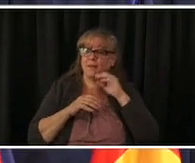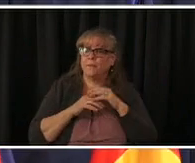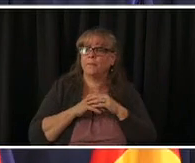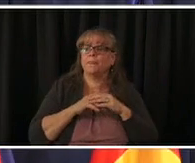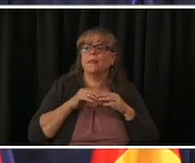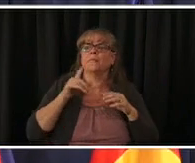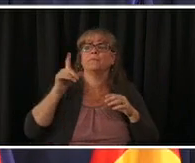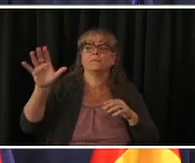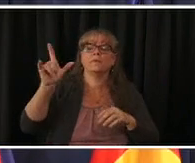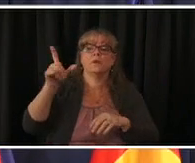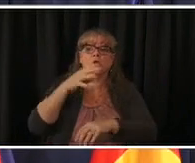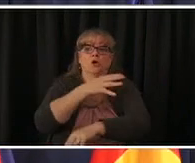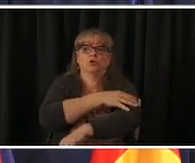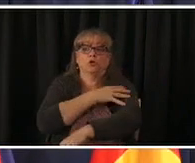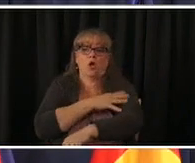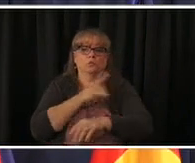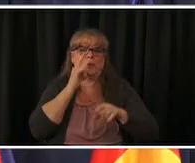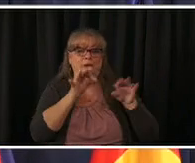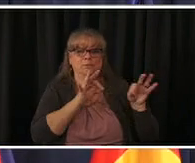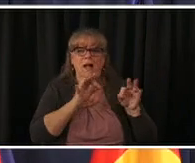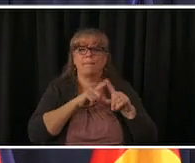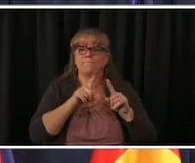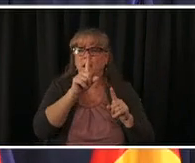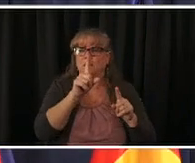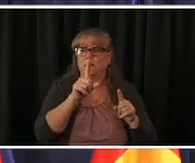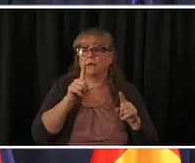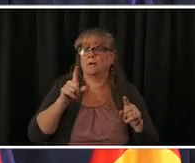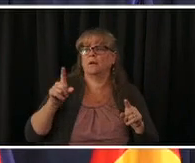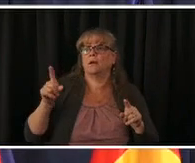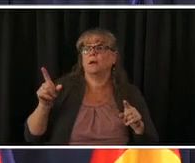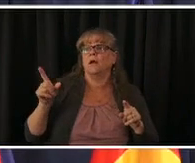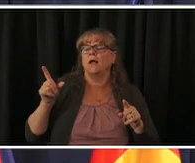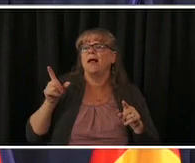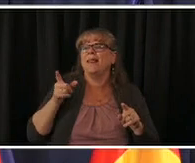there's often operational issues uh censure is aware of them i believe this one was largely